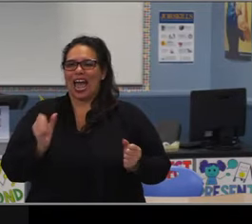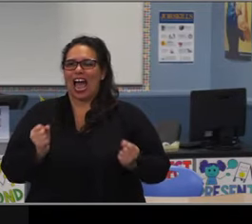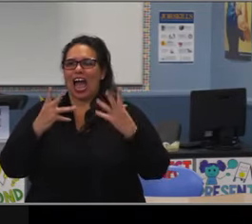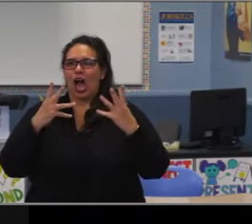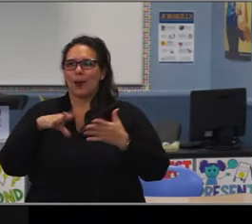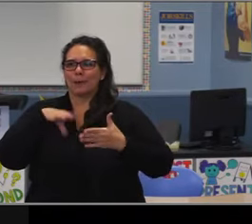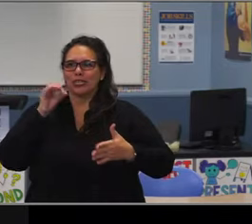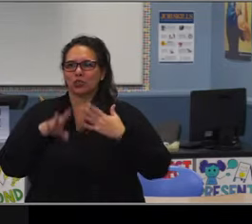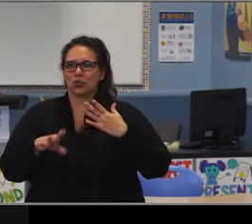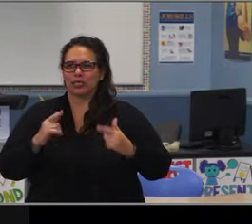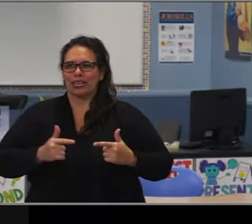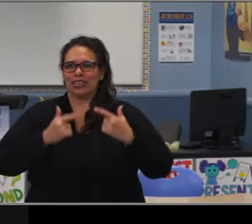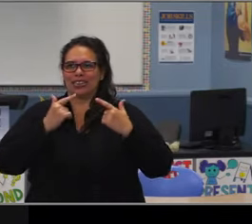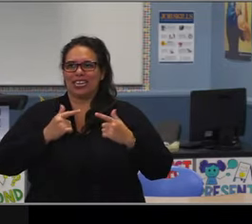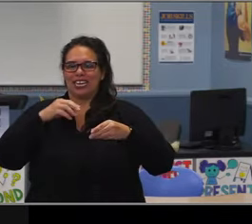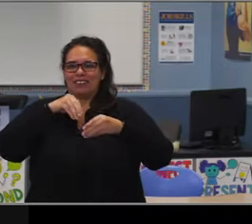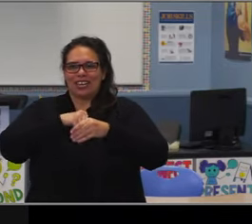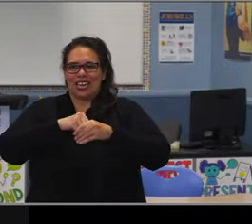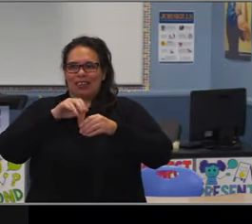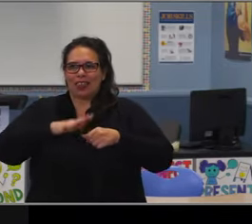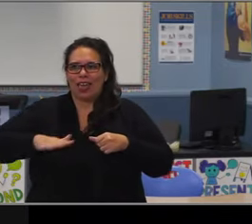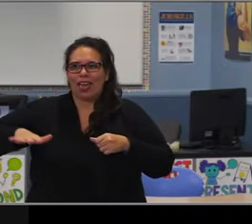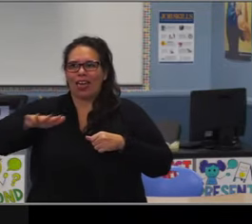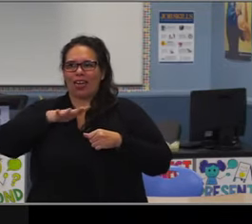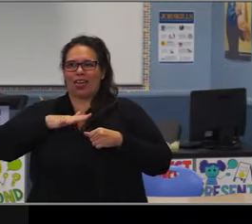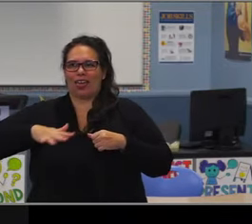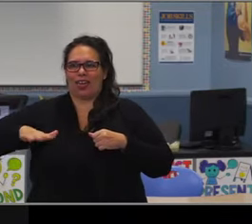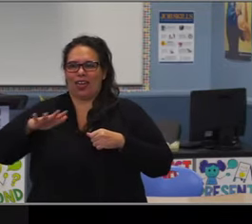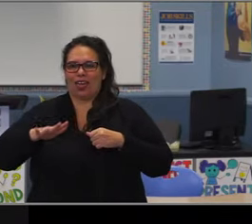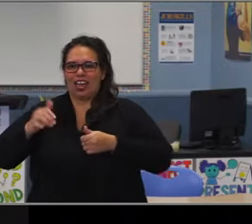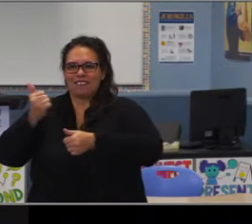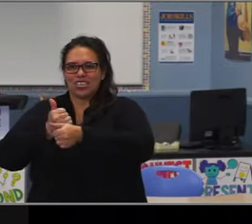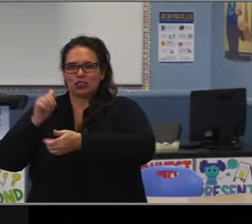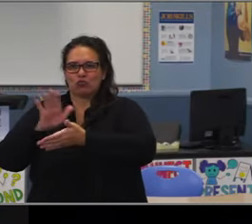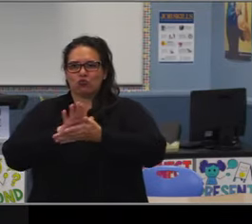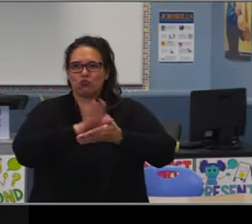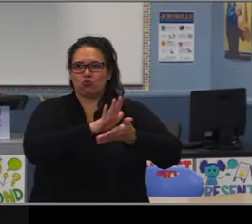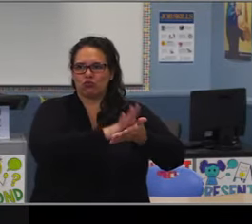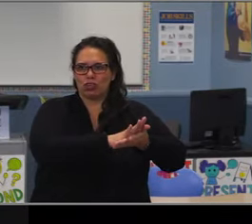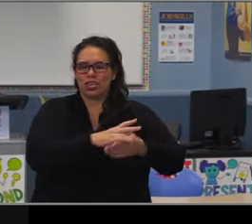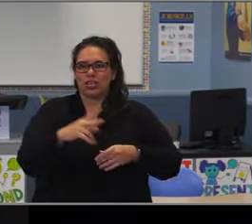The next two slides look at achievements in both ELA. And it's important to note that I've